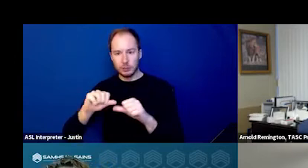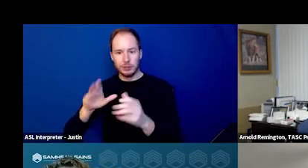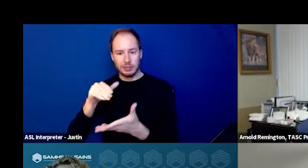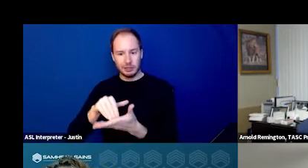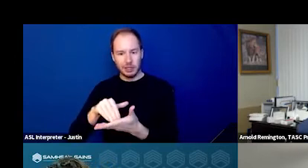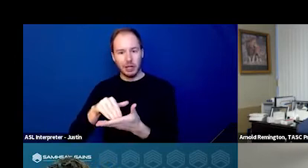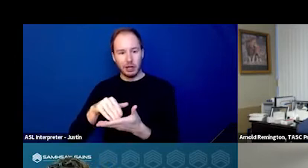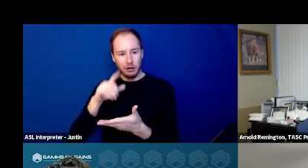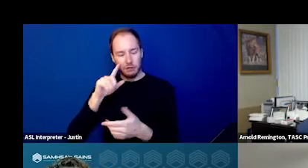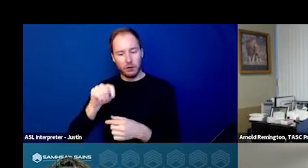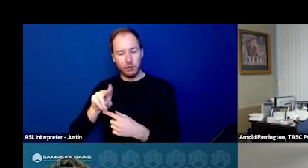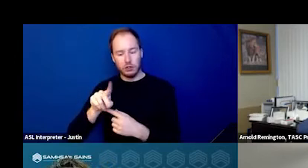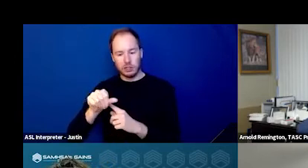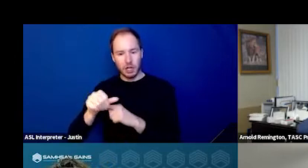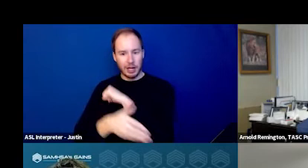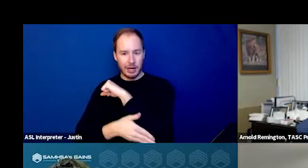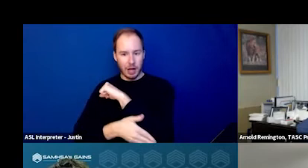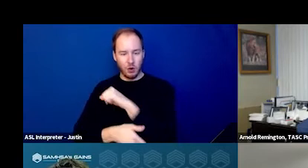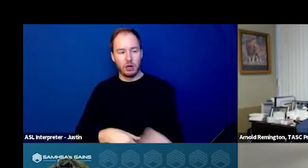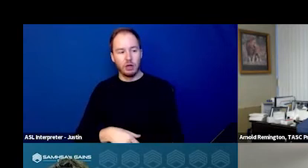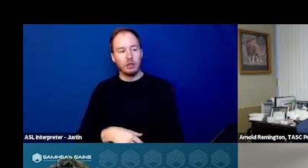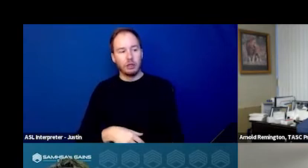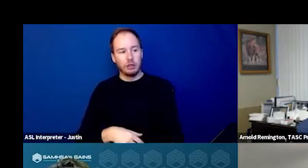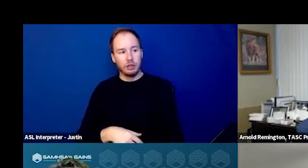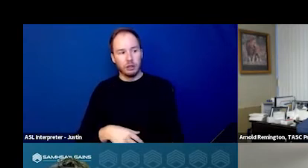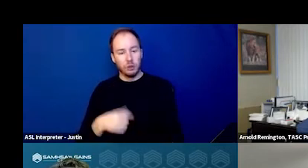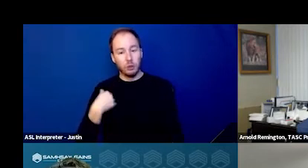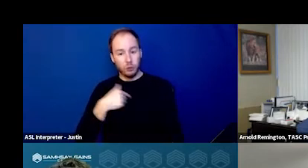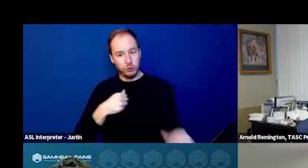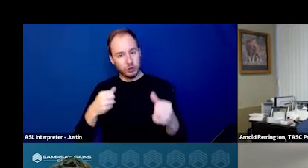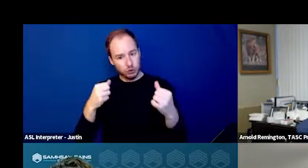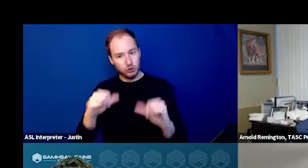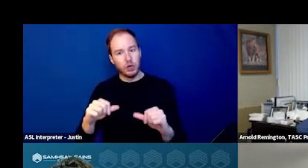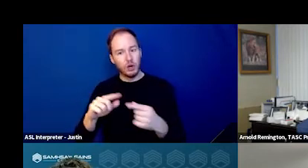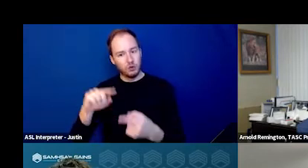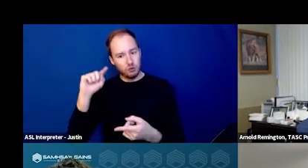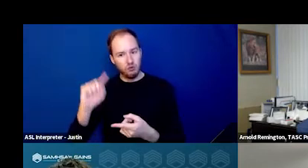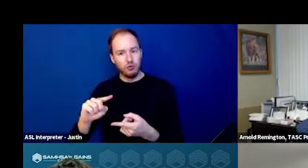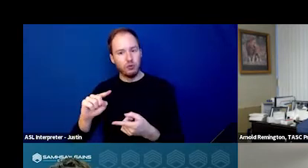for Tulsa County. We were trying to reduce the number of times